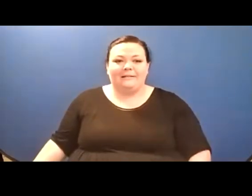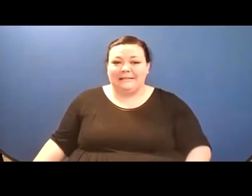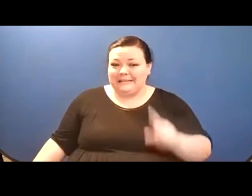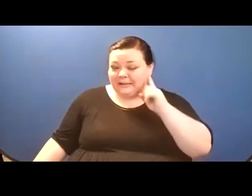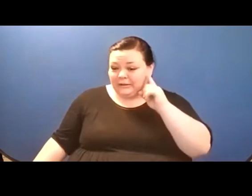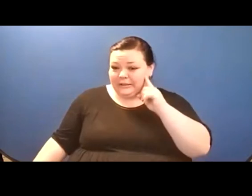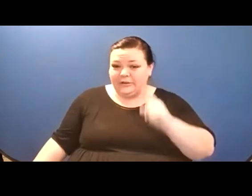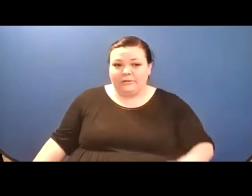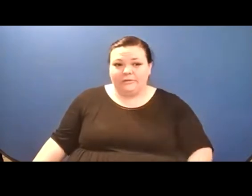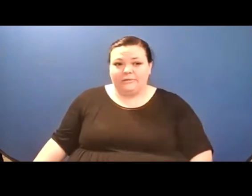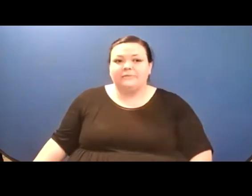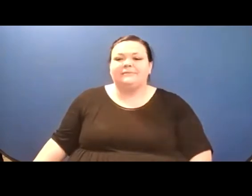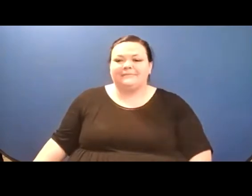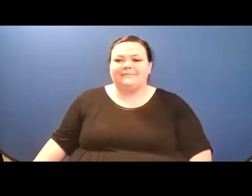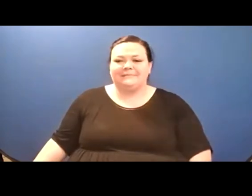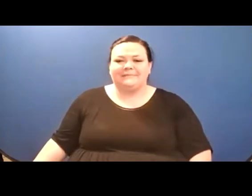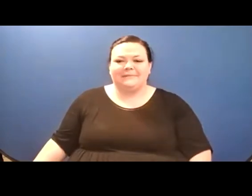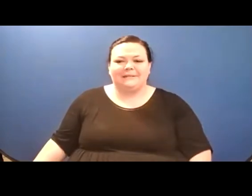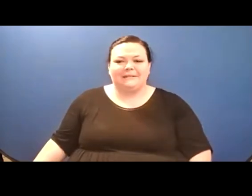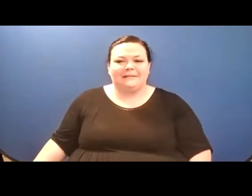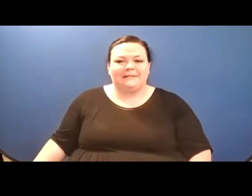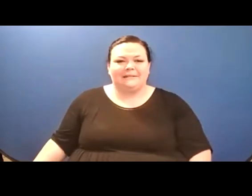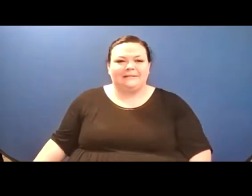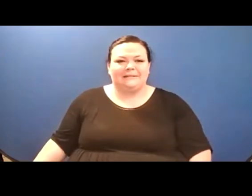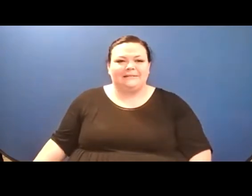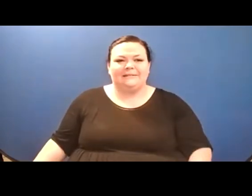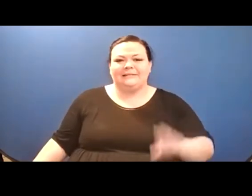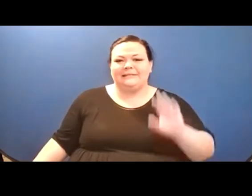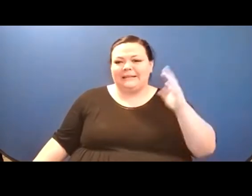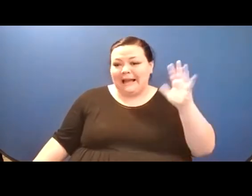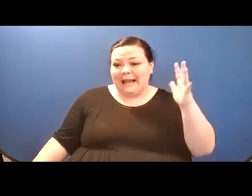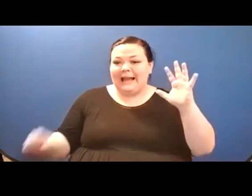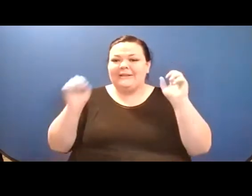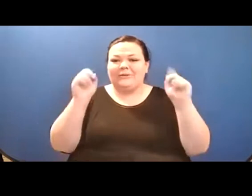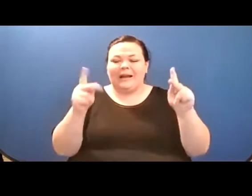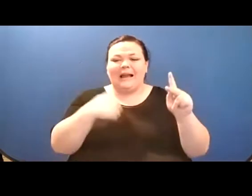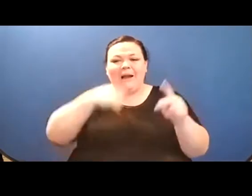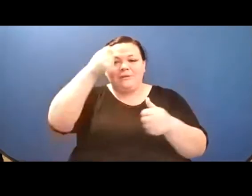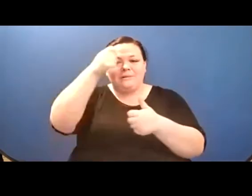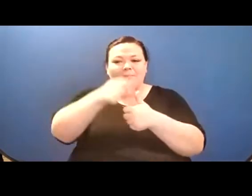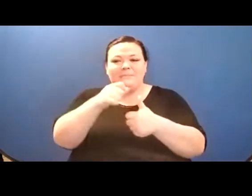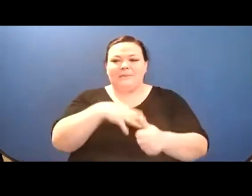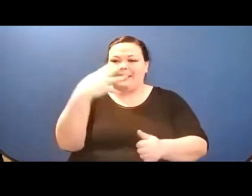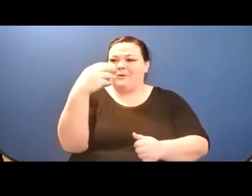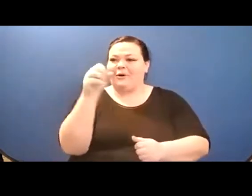cup to a random kid for a spare quarter. I'm sorry to say you will not easily forget this. Perhaps it